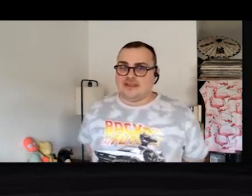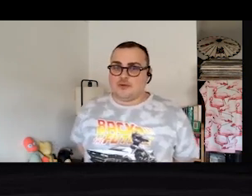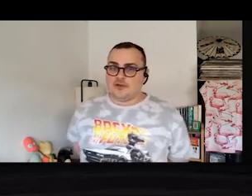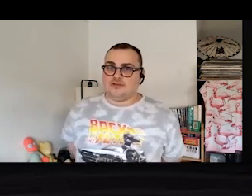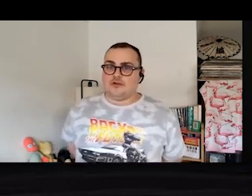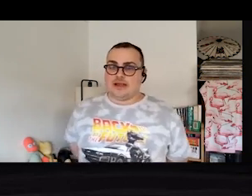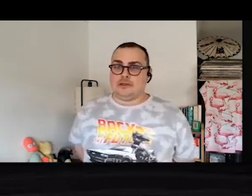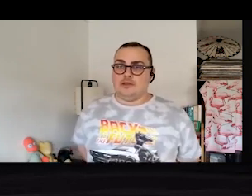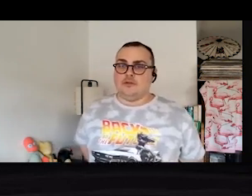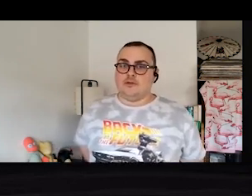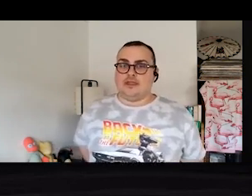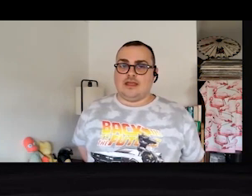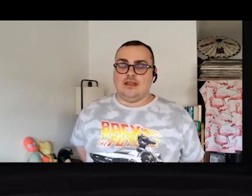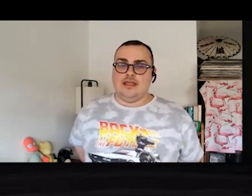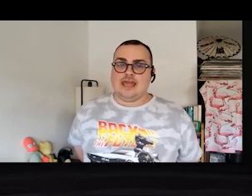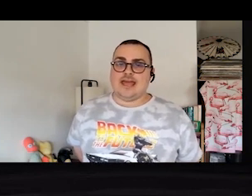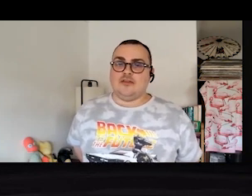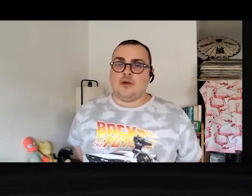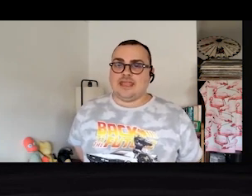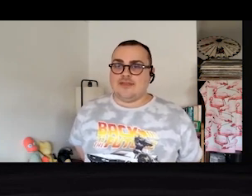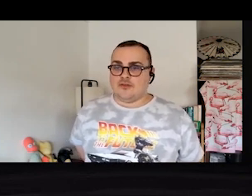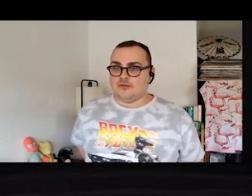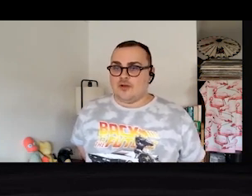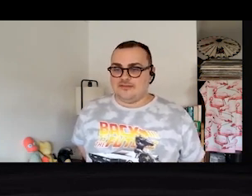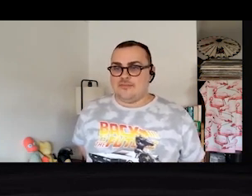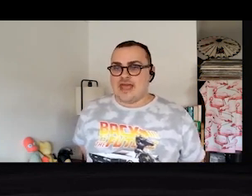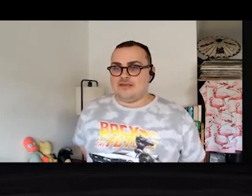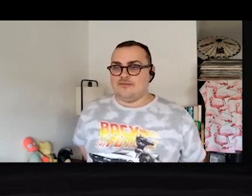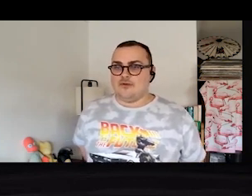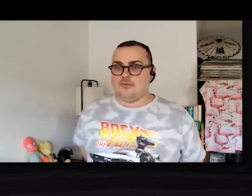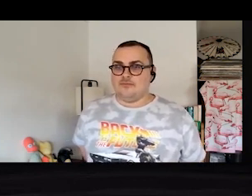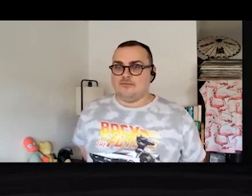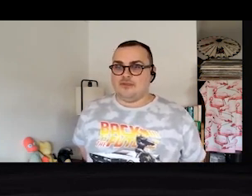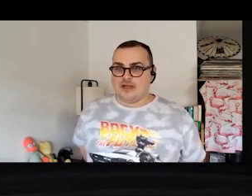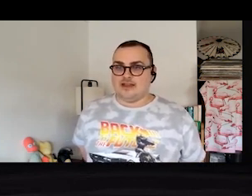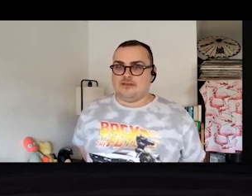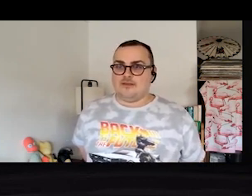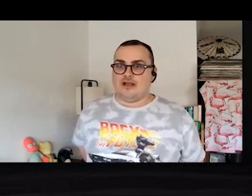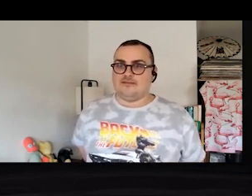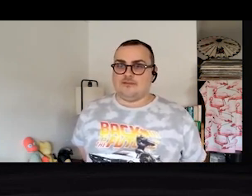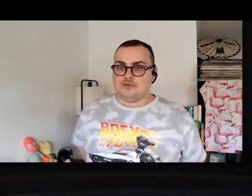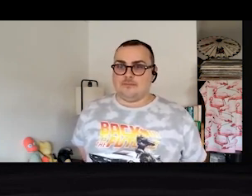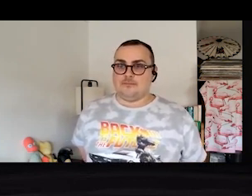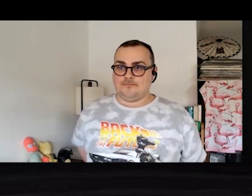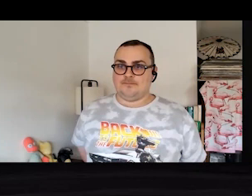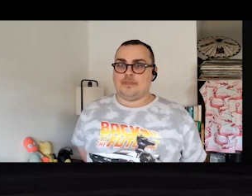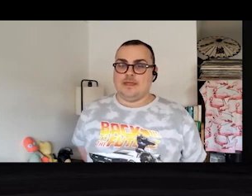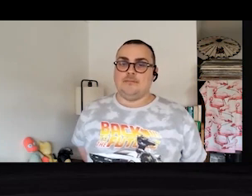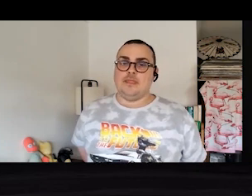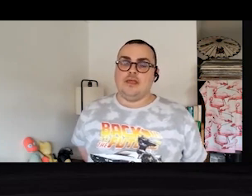I'm understanding the question correctly, you are looking at how you might get those rights back from the party that you have licensed them to.